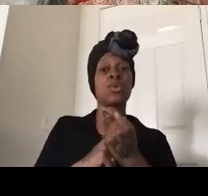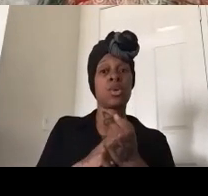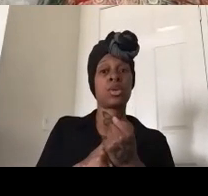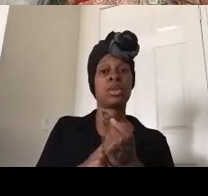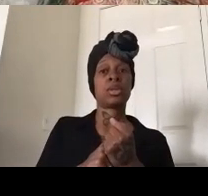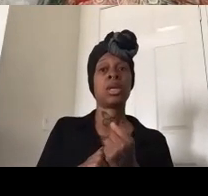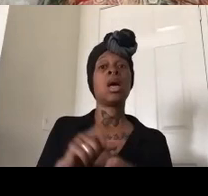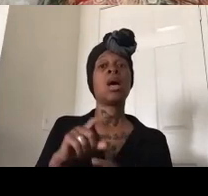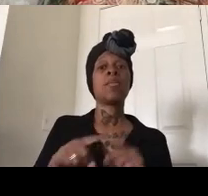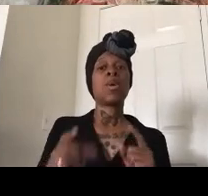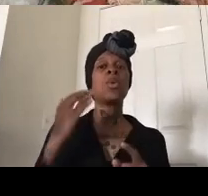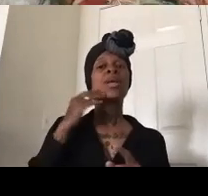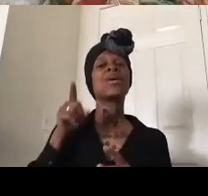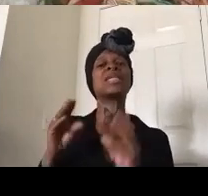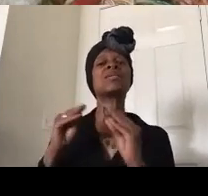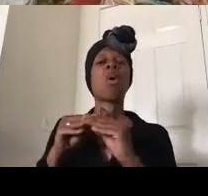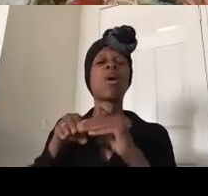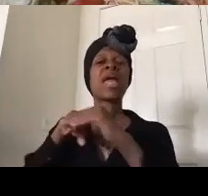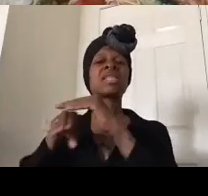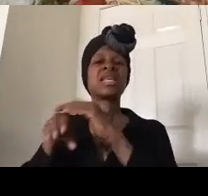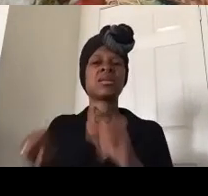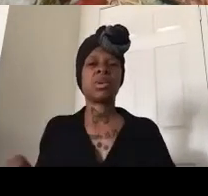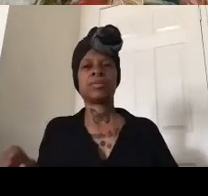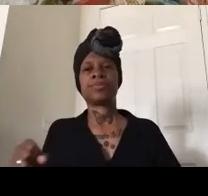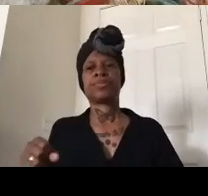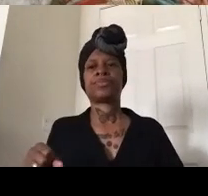more accessible okay we also engage in the work of